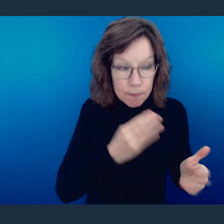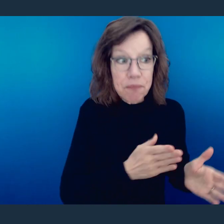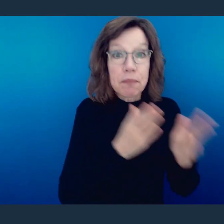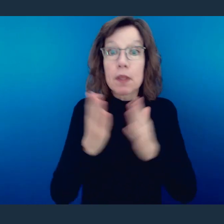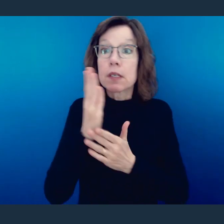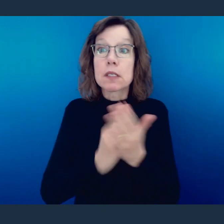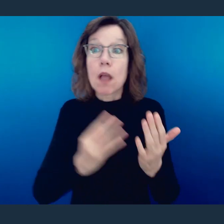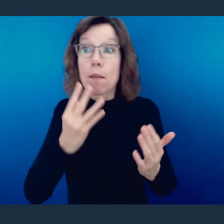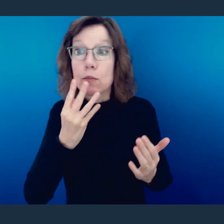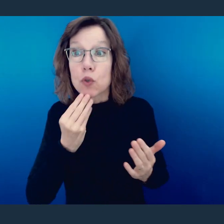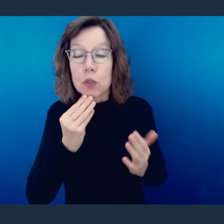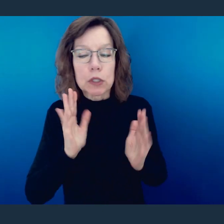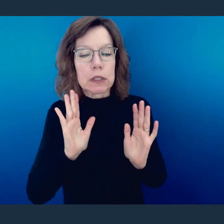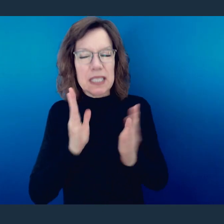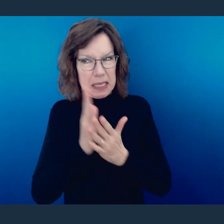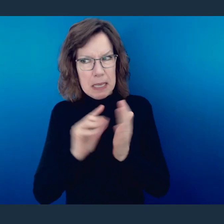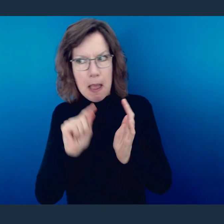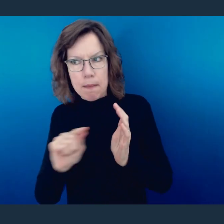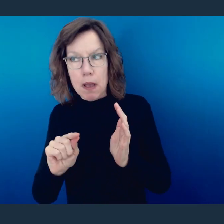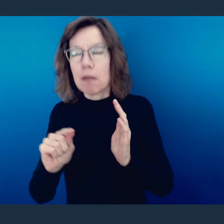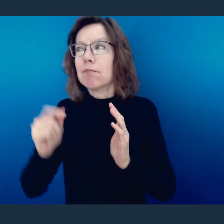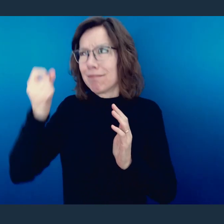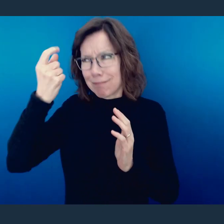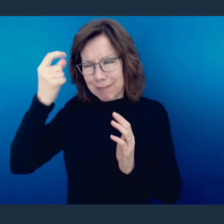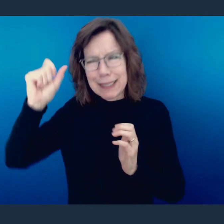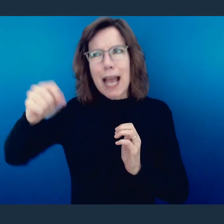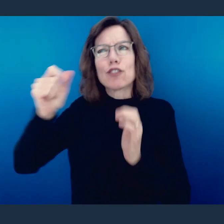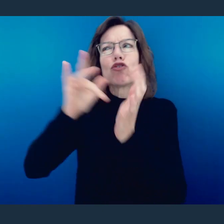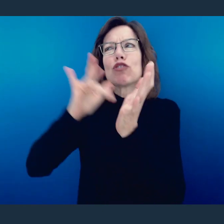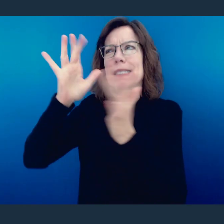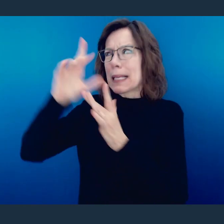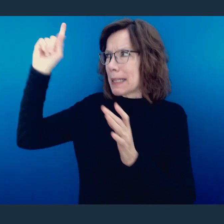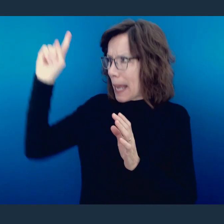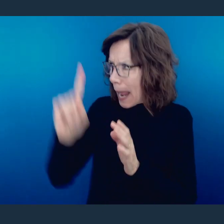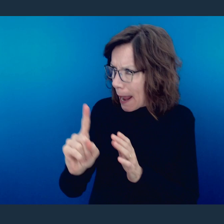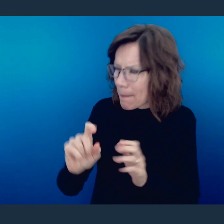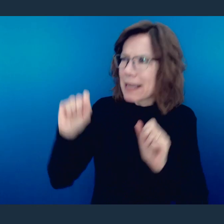who are, some of them, believing that even though Jesus came and even though these things